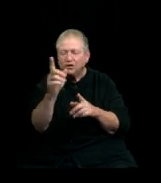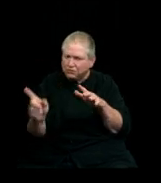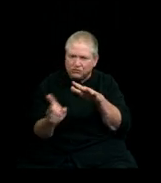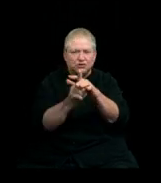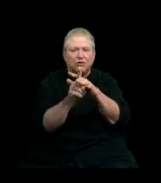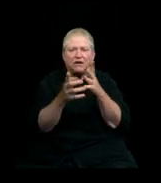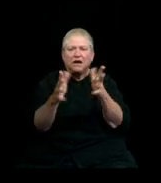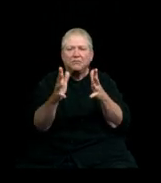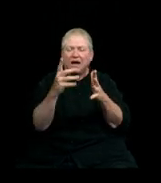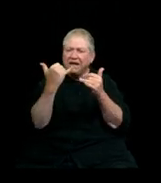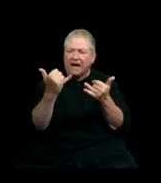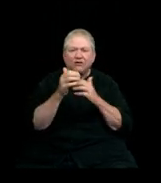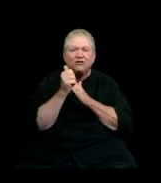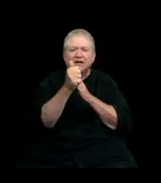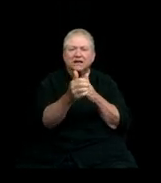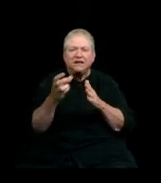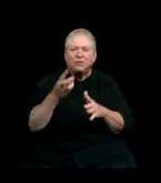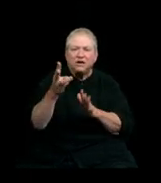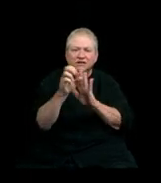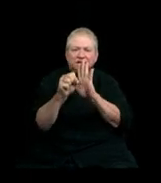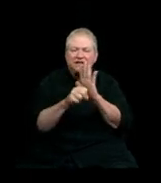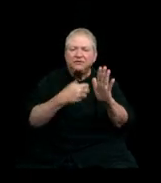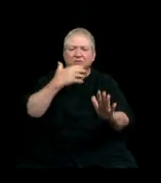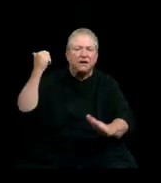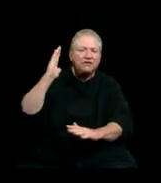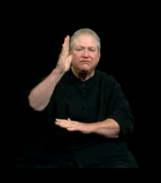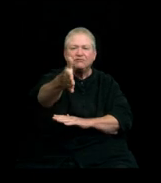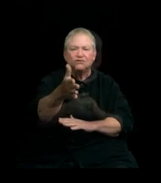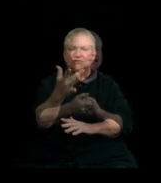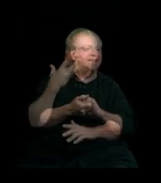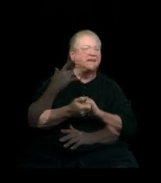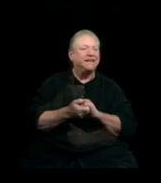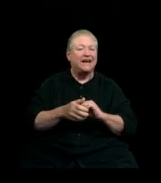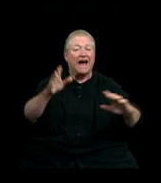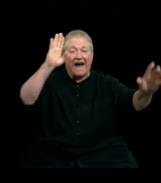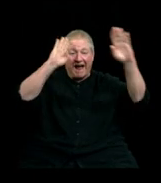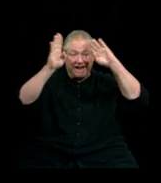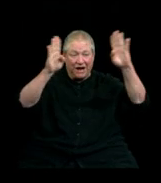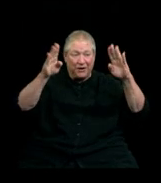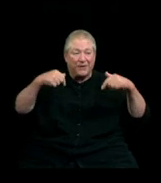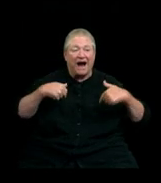and now you'll lead our state to a better future. Good luck. Hello! I’m Hunter Stuehm,